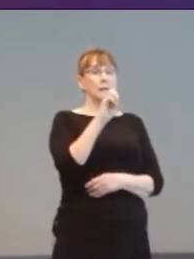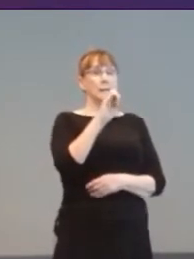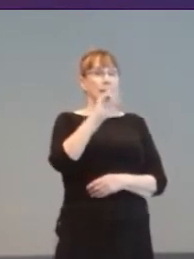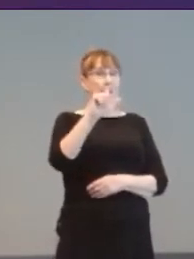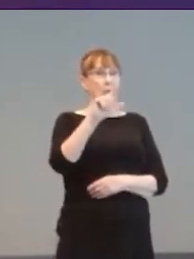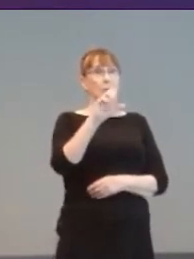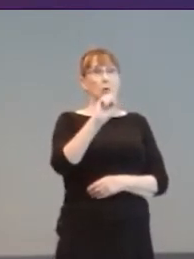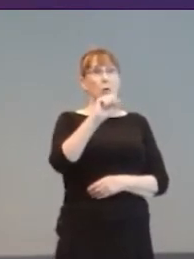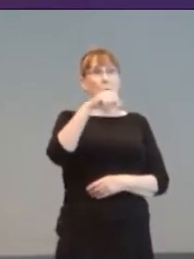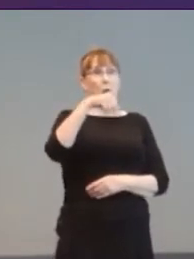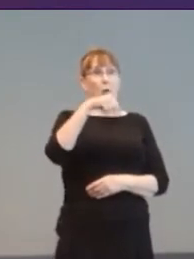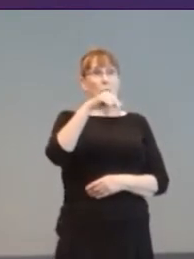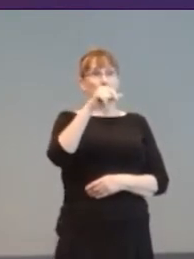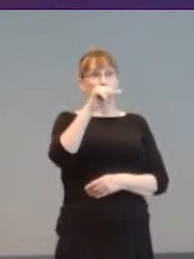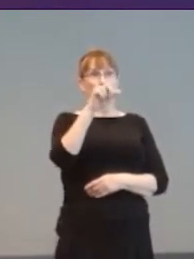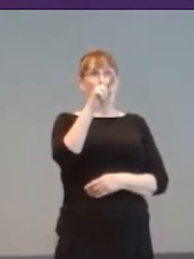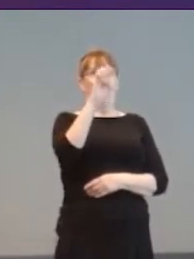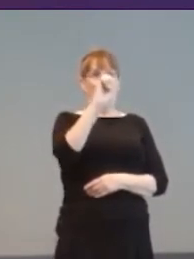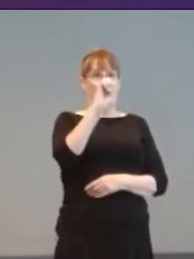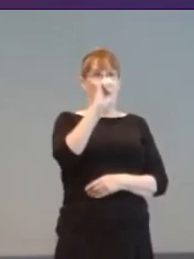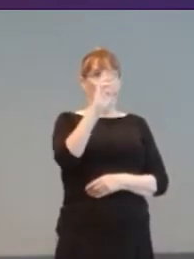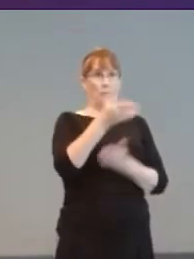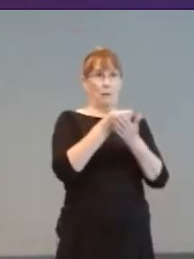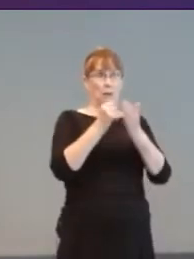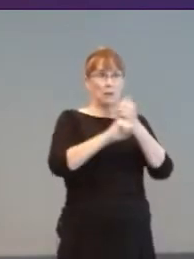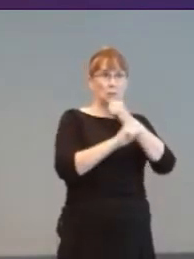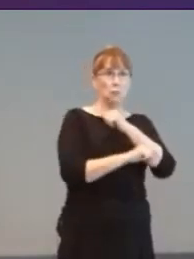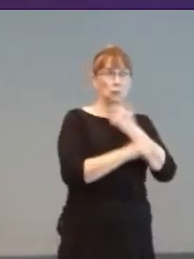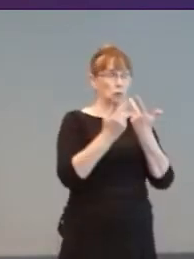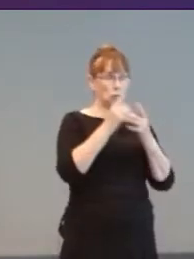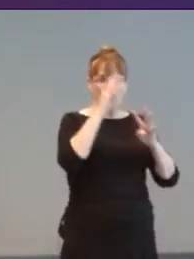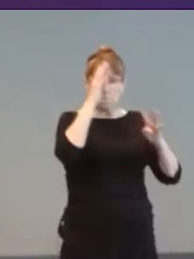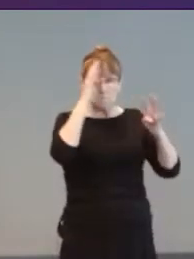And some ideas for the future... eXtended Reality,